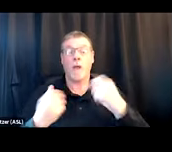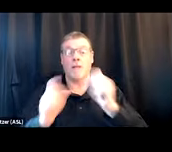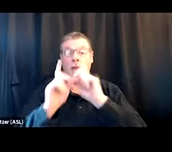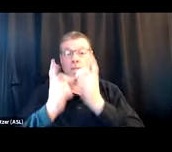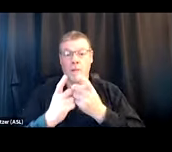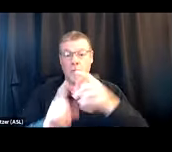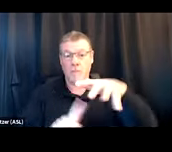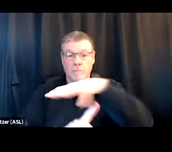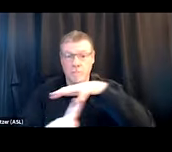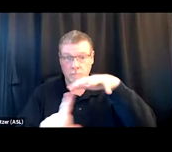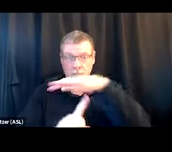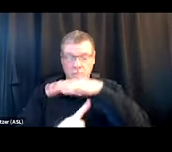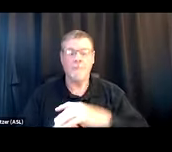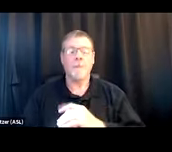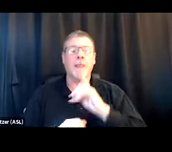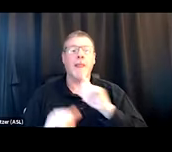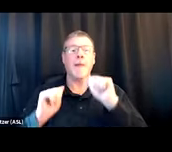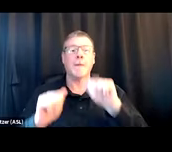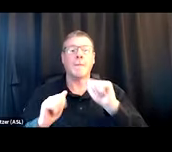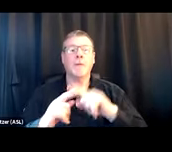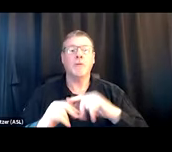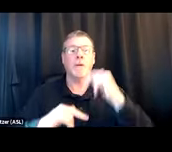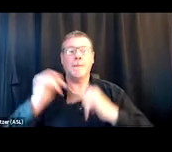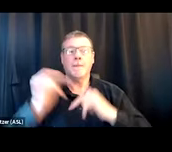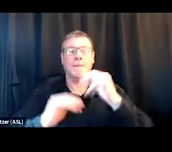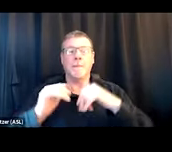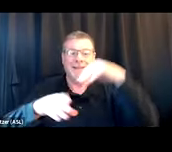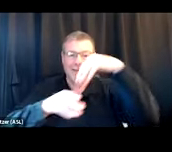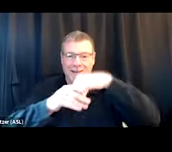is the ability to build in-house capacity. And what do I mean by that?